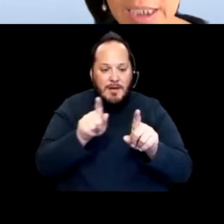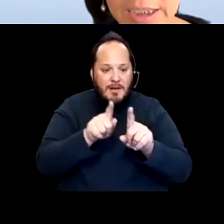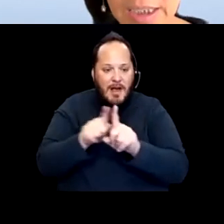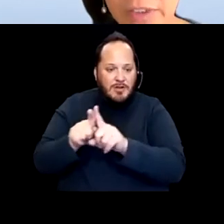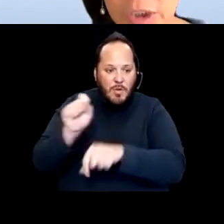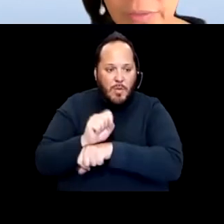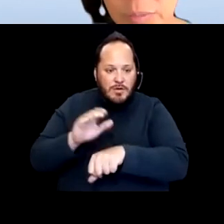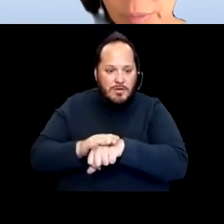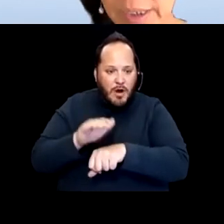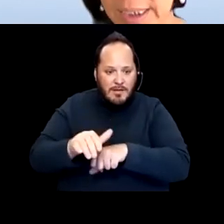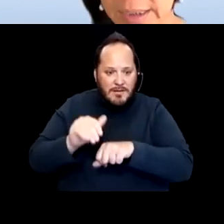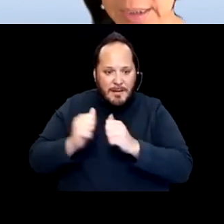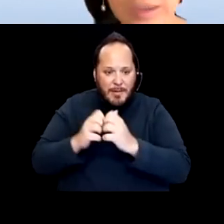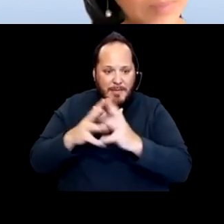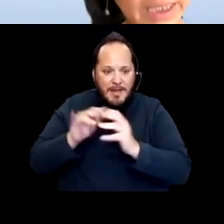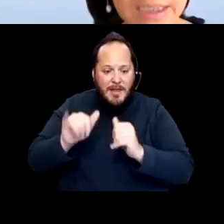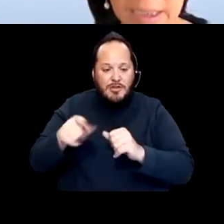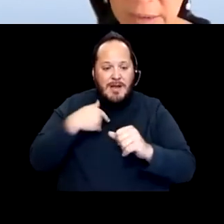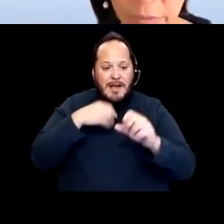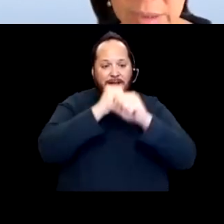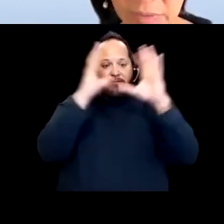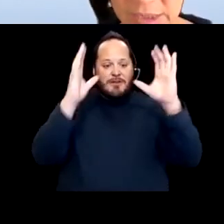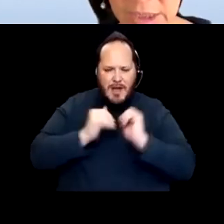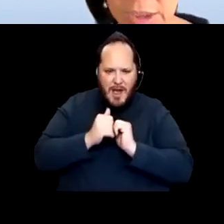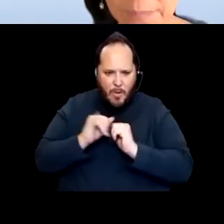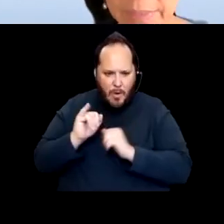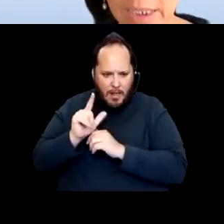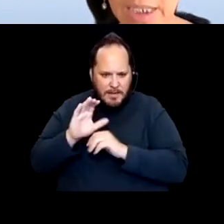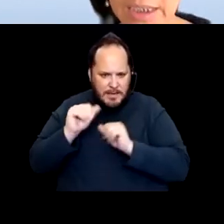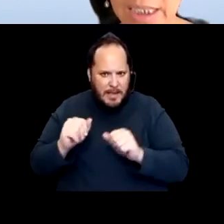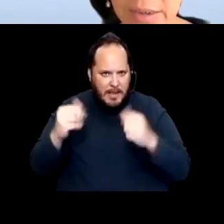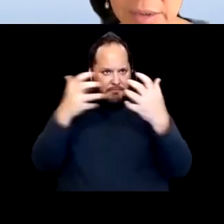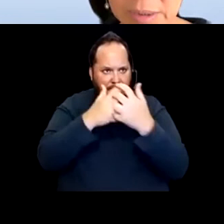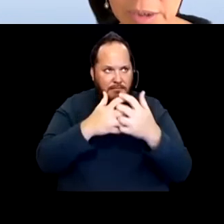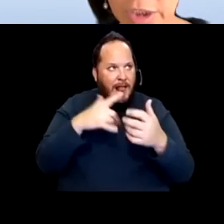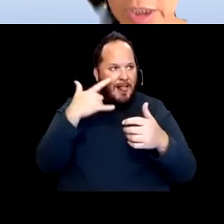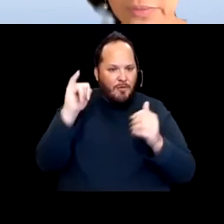She's had a vision for the role that ILCs could play in California and vaccination. And has also been strategizing